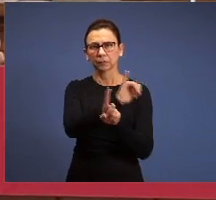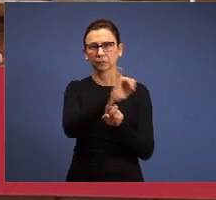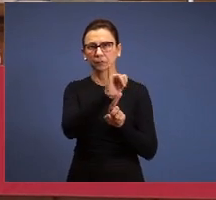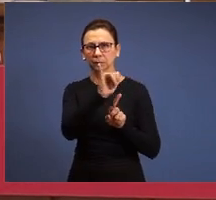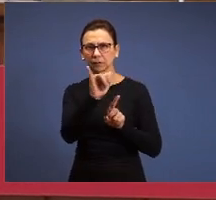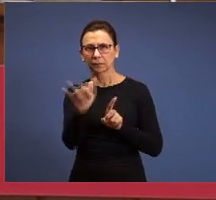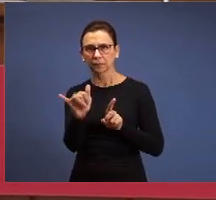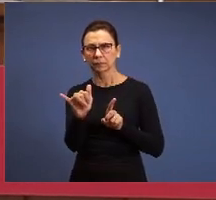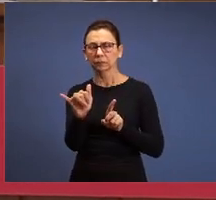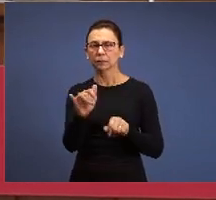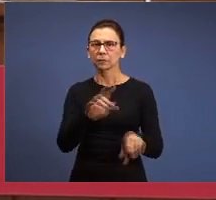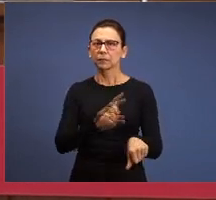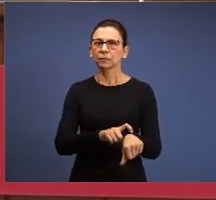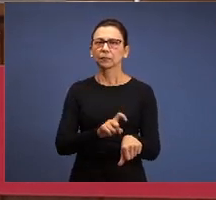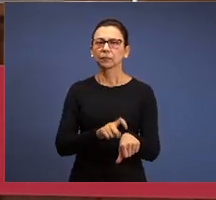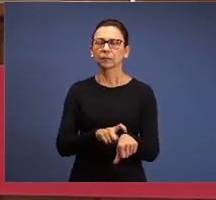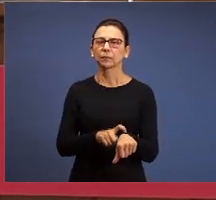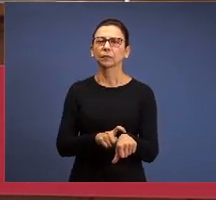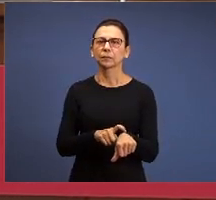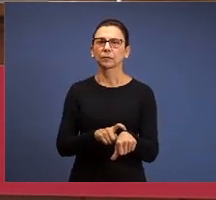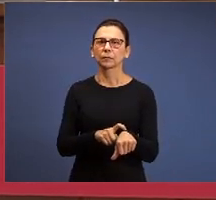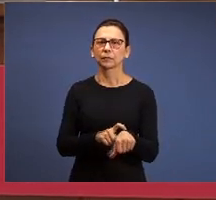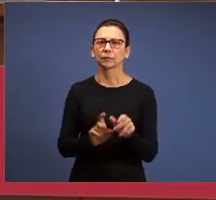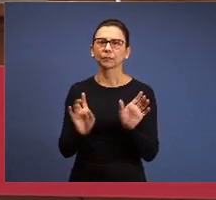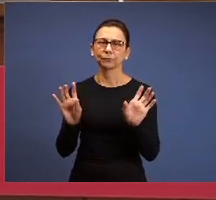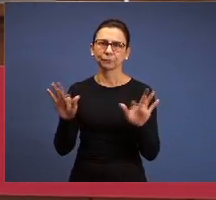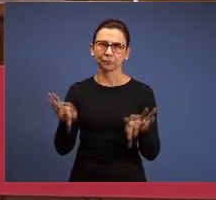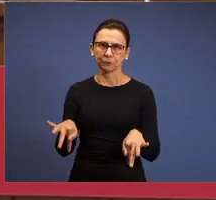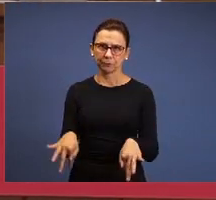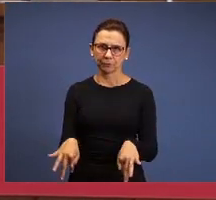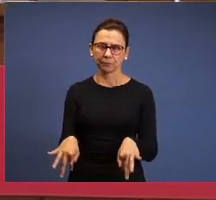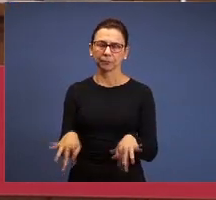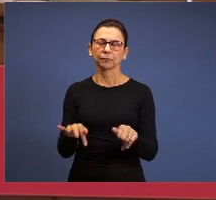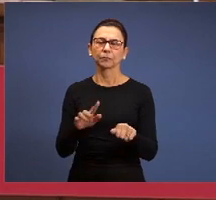to the ending time, to the time we're